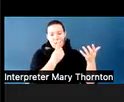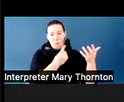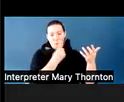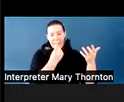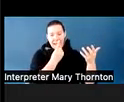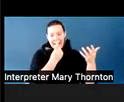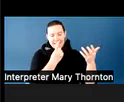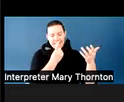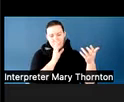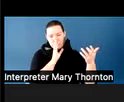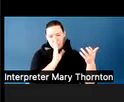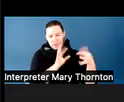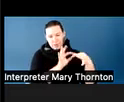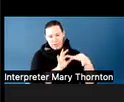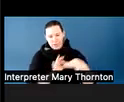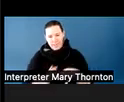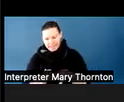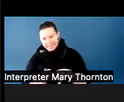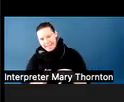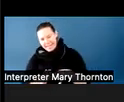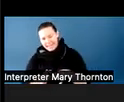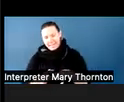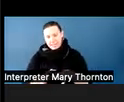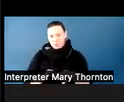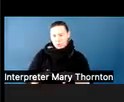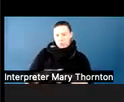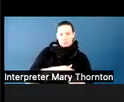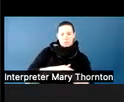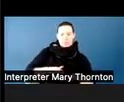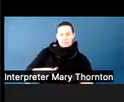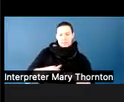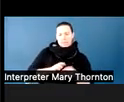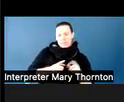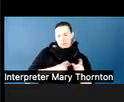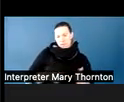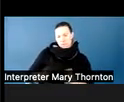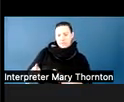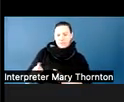to what is happening under the surface, or we're not aware of all of the things that are happening under the surface.